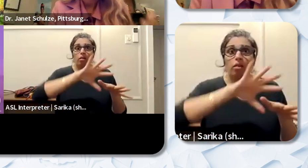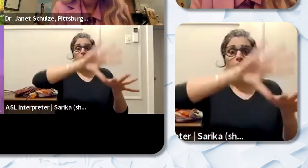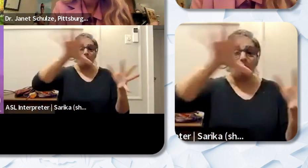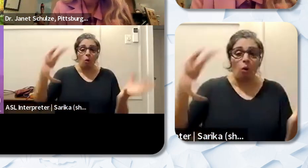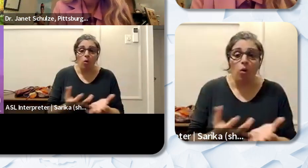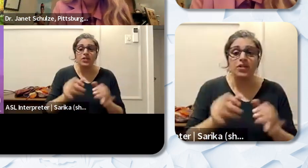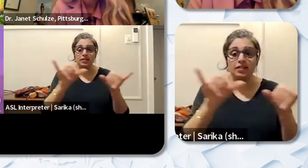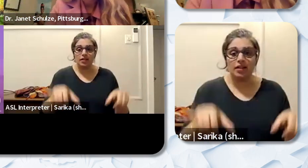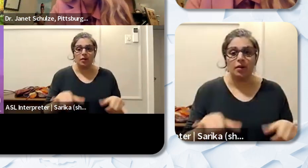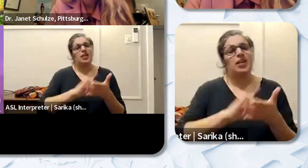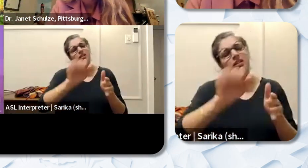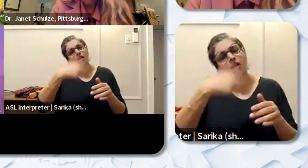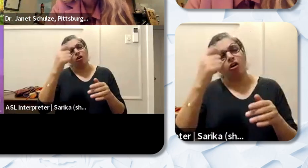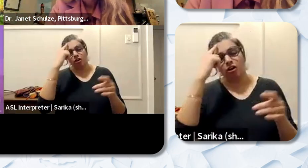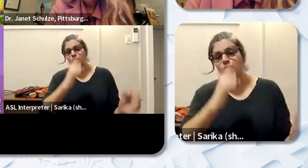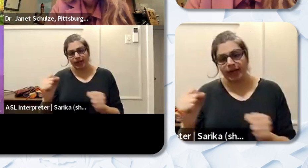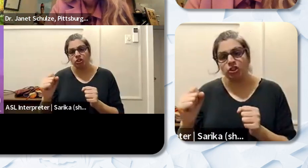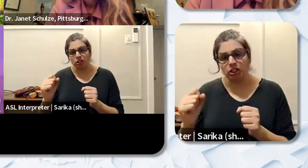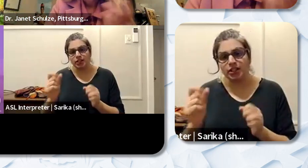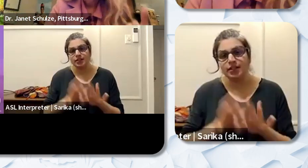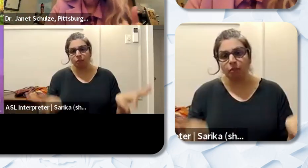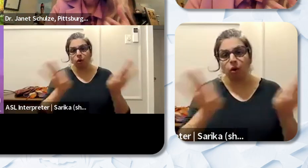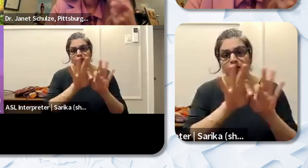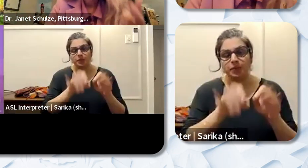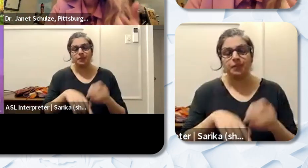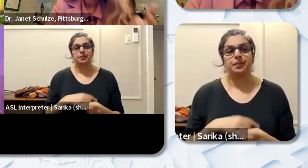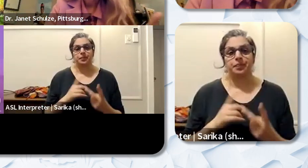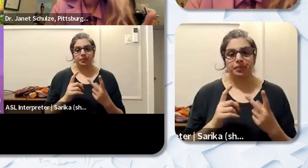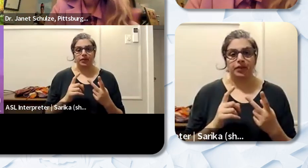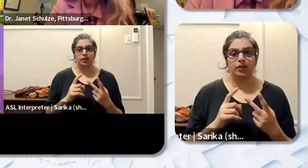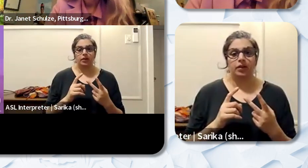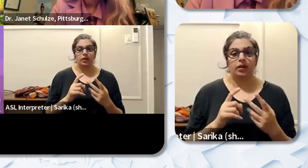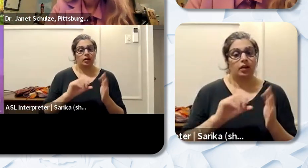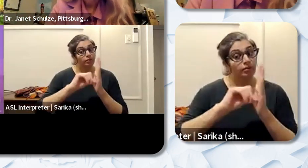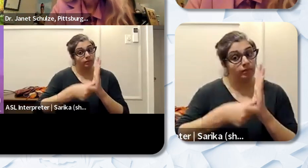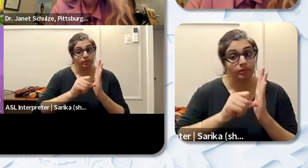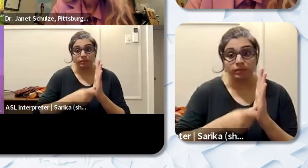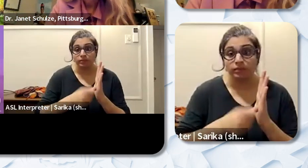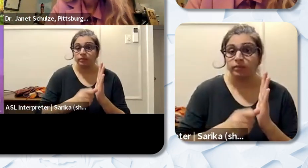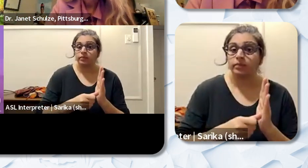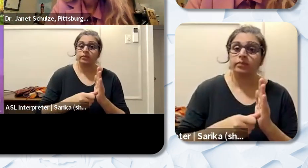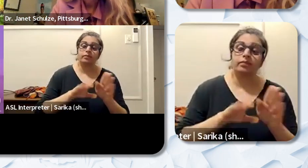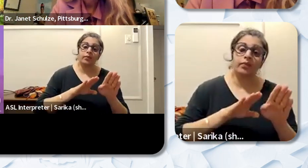strategy that's really important. And again emphasizing professional development opportunities